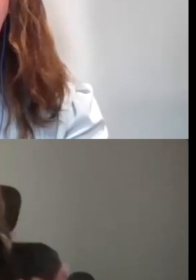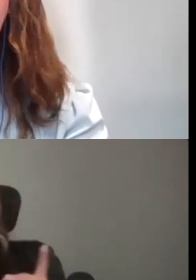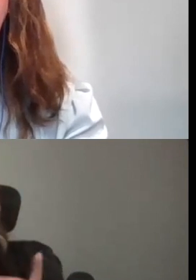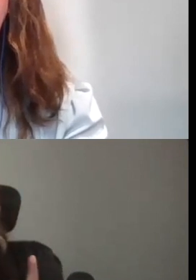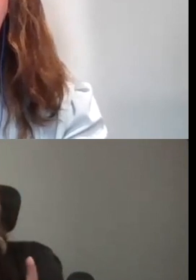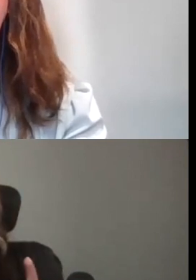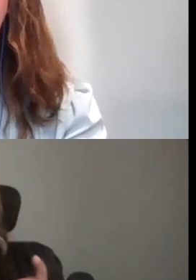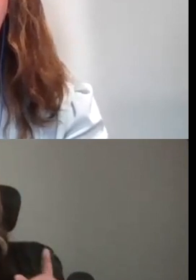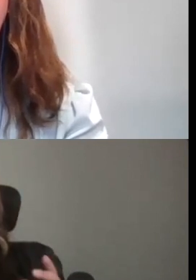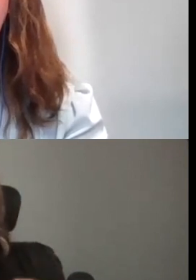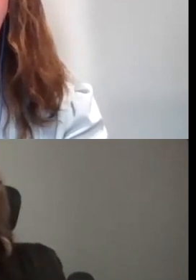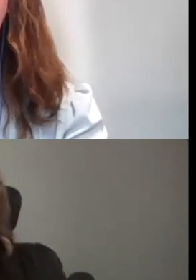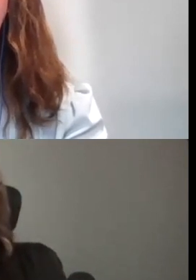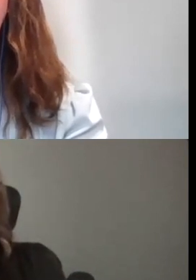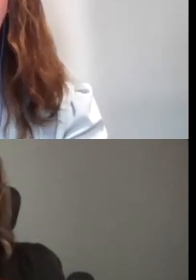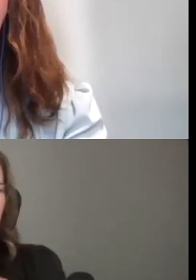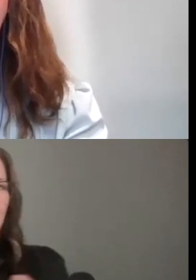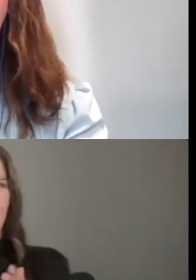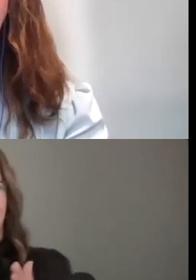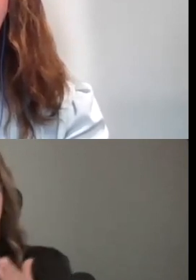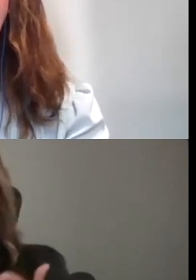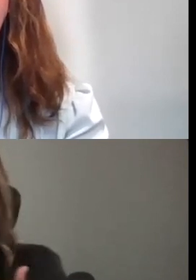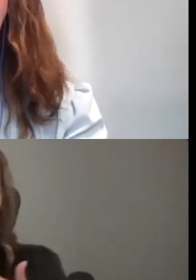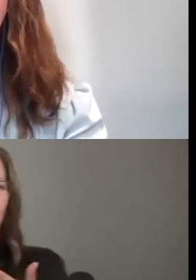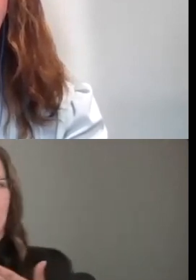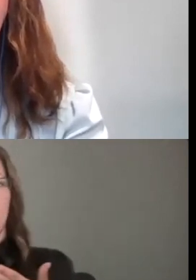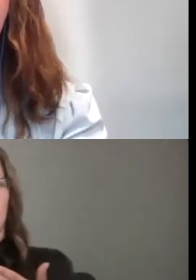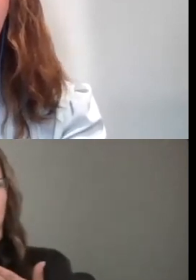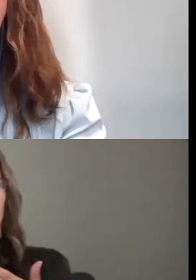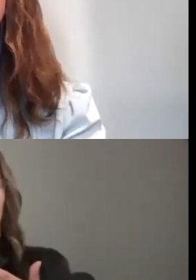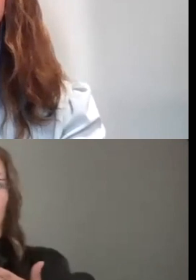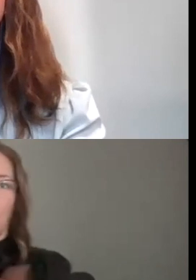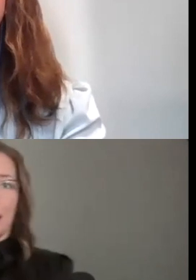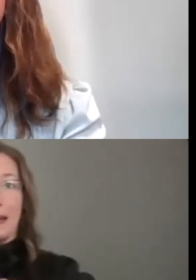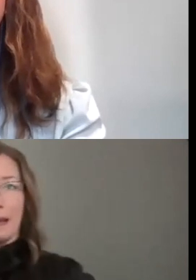OF CERTAIN COSTS OR PROJECT TYPES THAT WE ARE NOT ABLE TO FUND AND I'LL ACTUALLY JUST